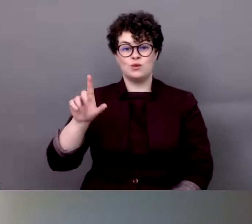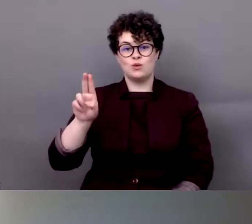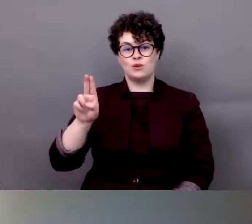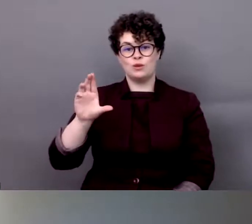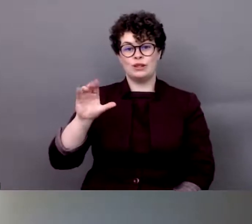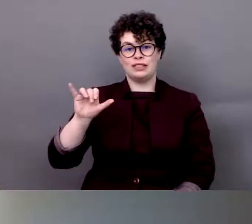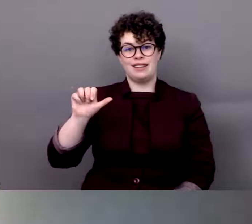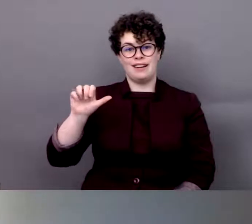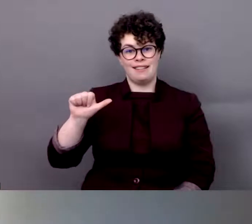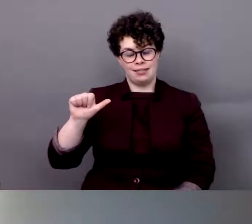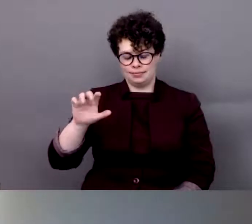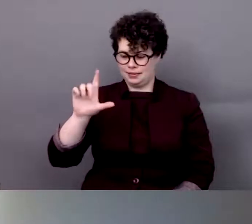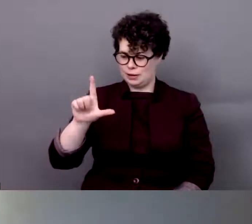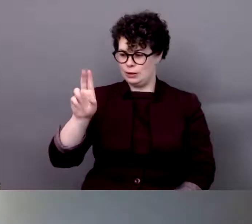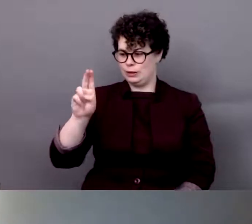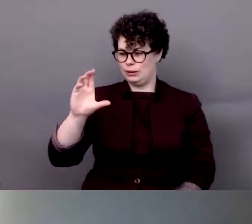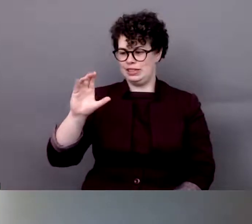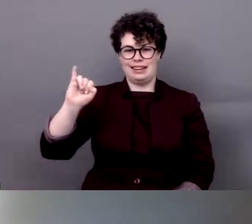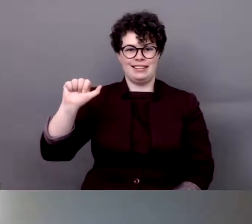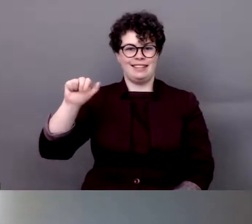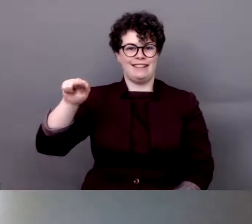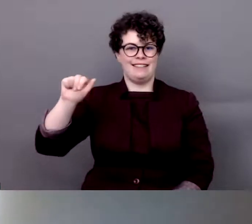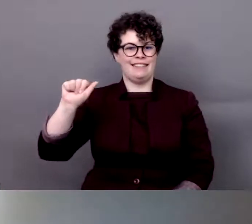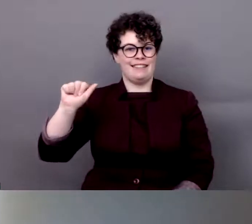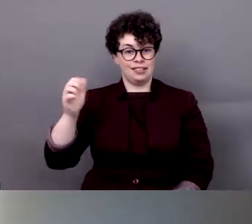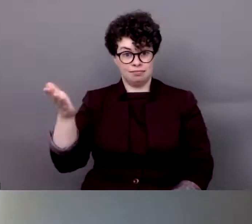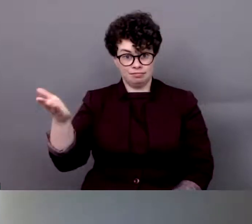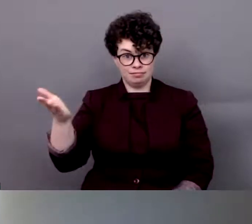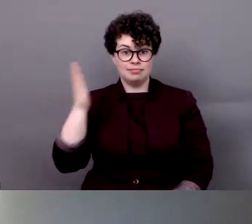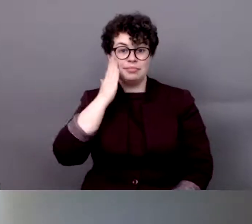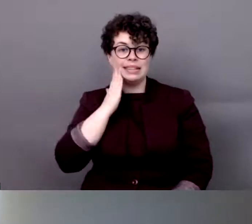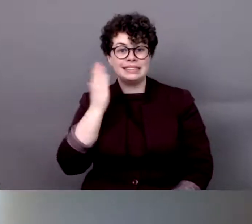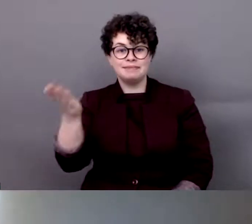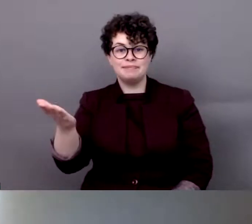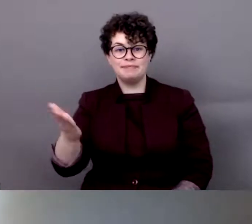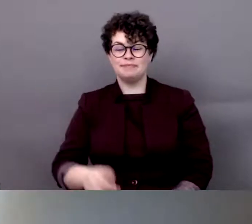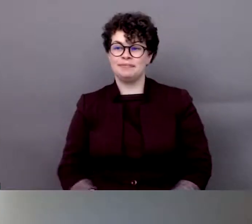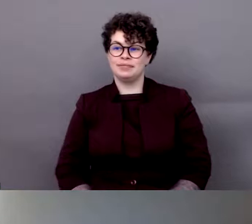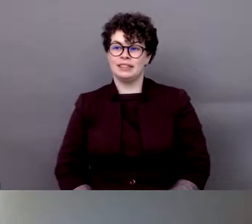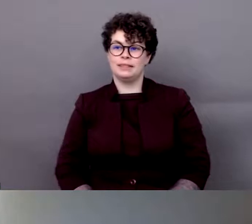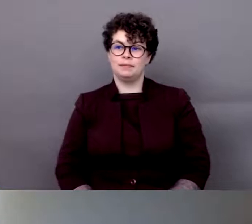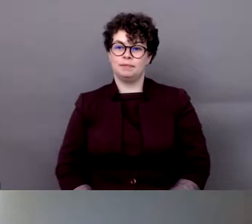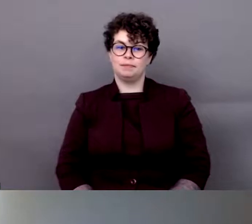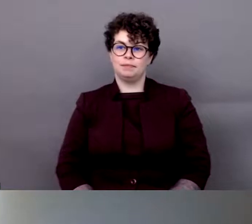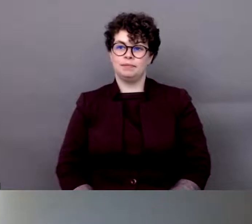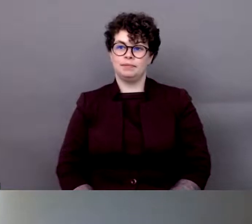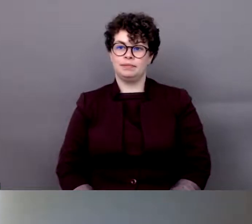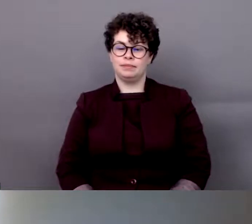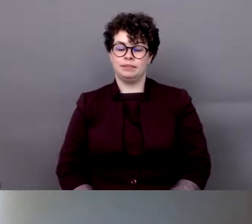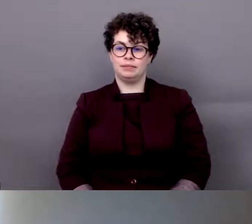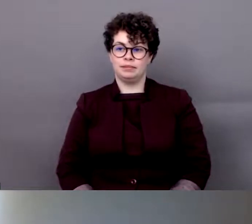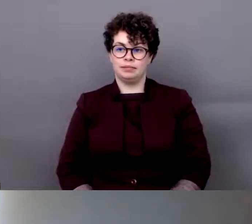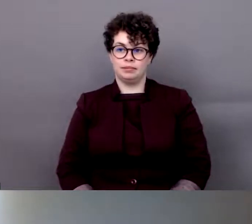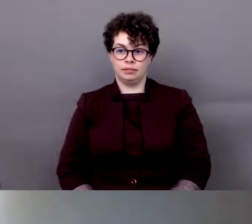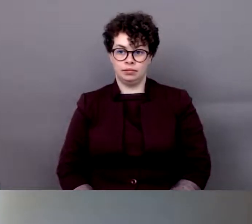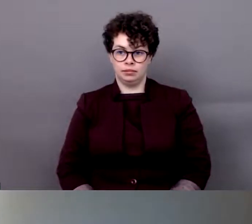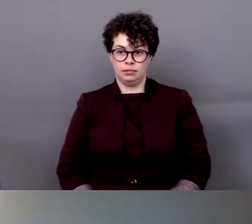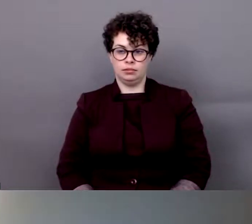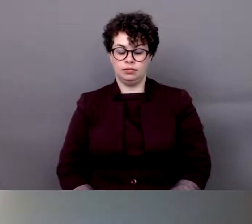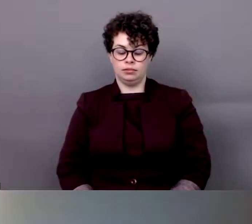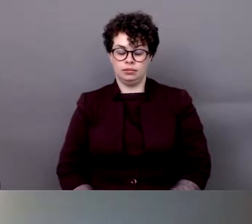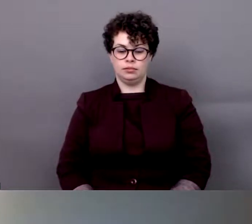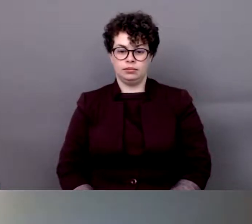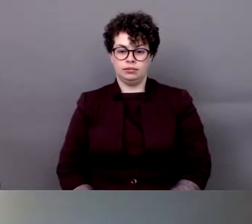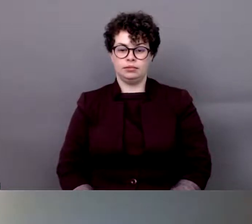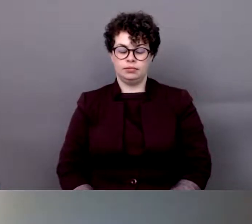Luciana, please.